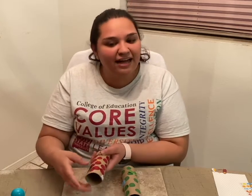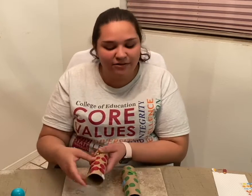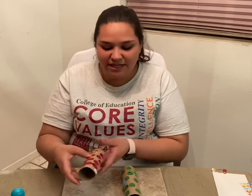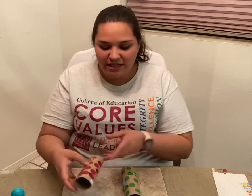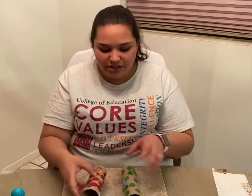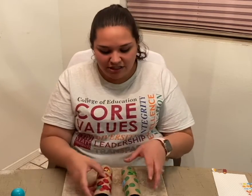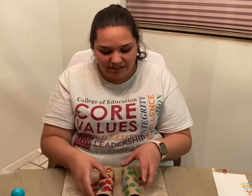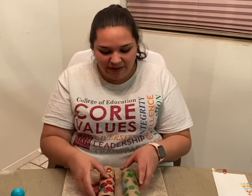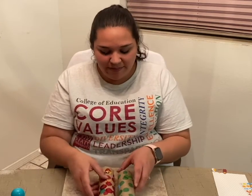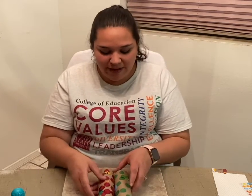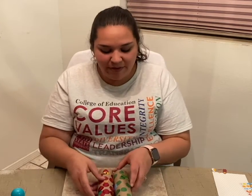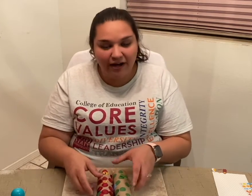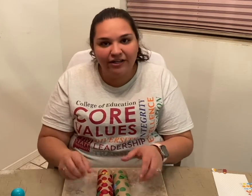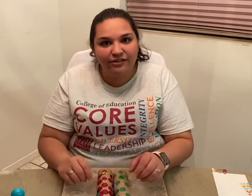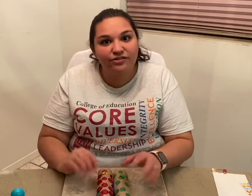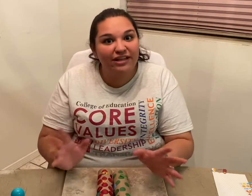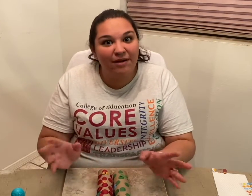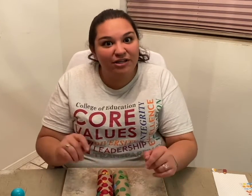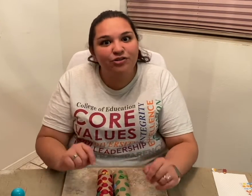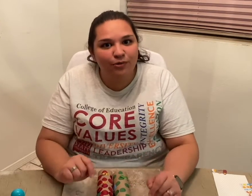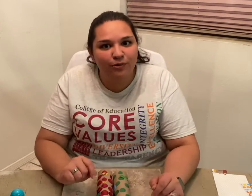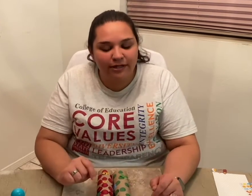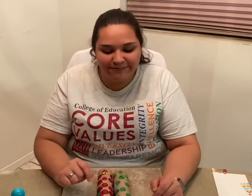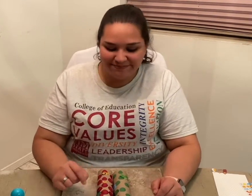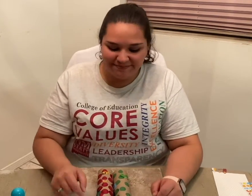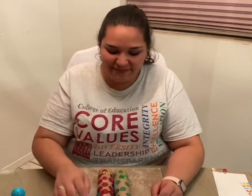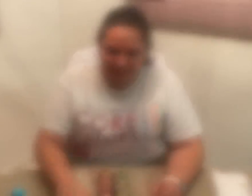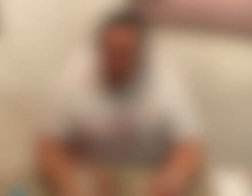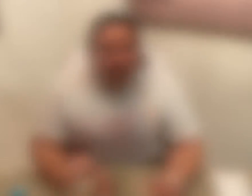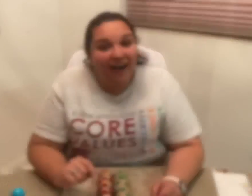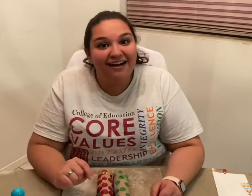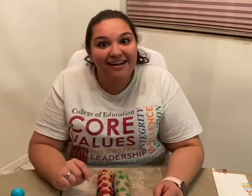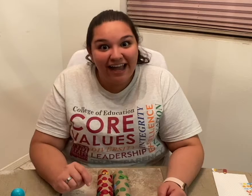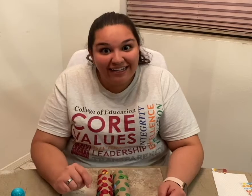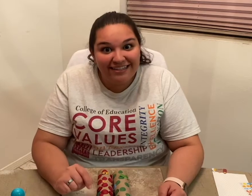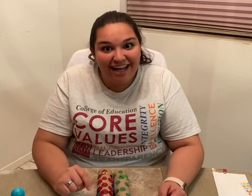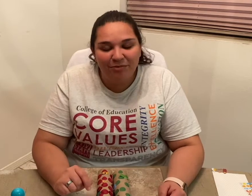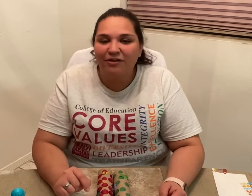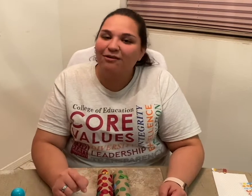just to make my binoculars that much cooler. Our next animal that we're